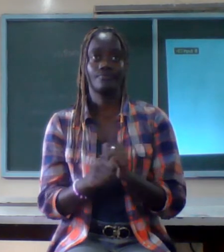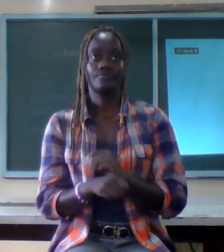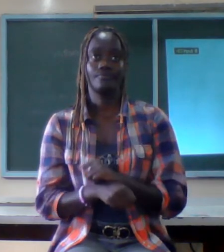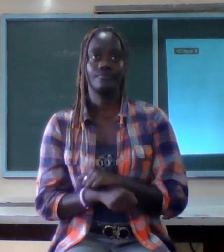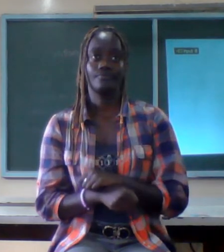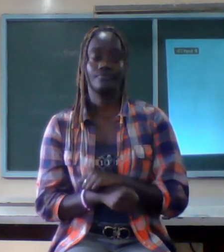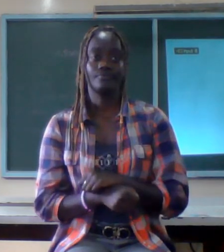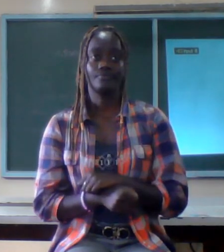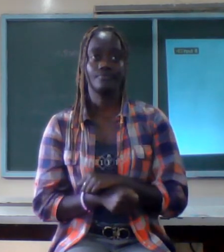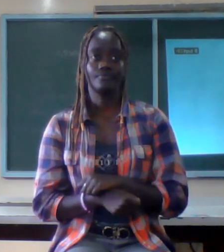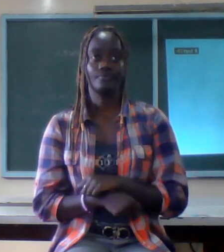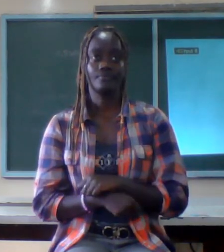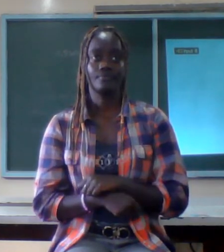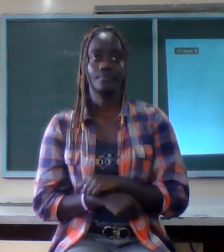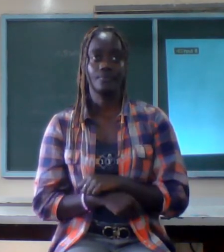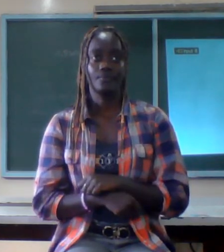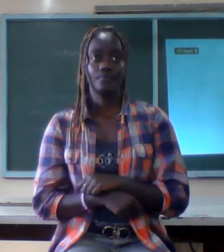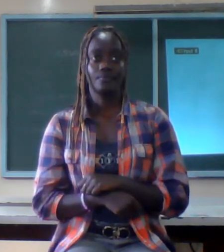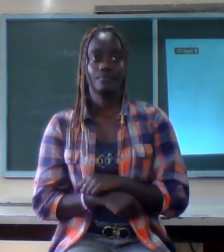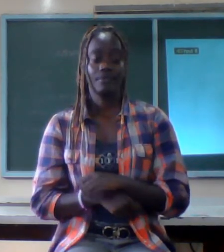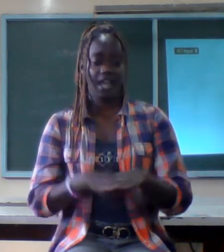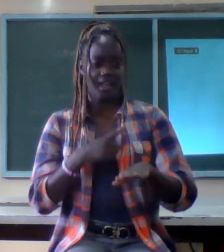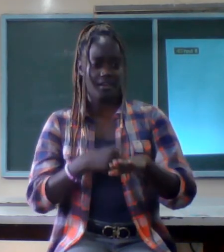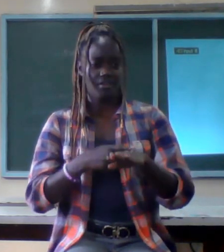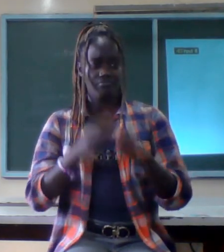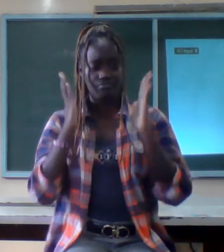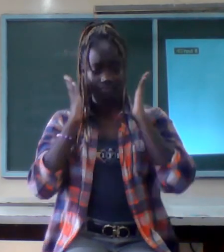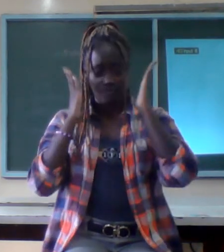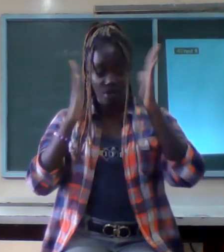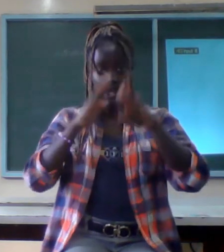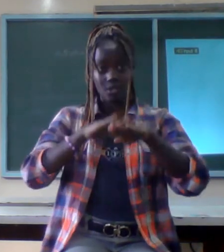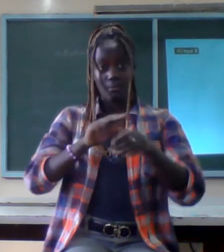so if you focus on your spouses foreign